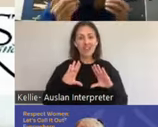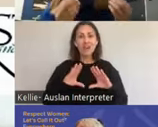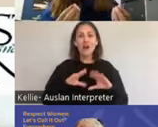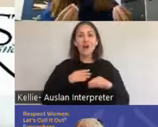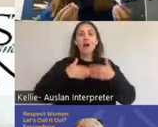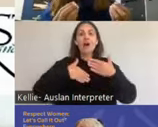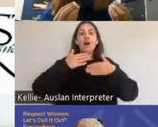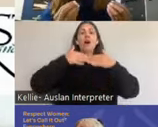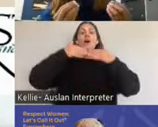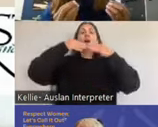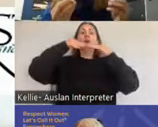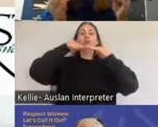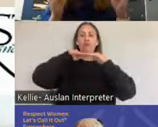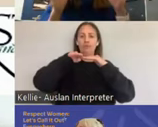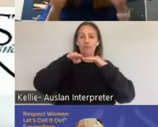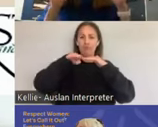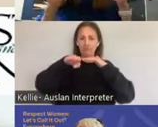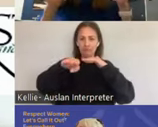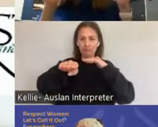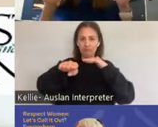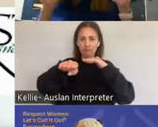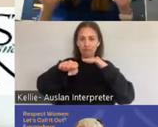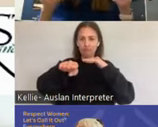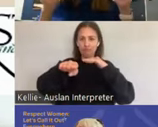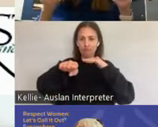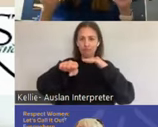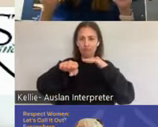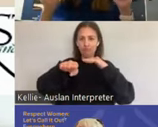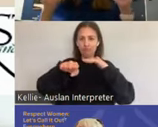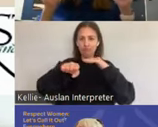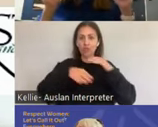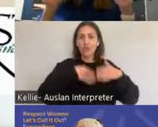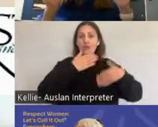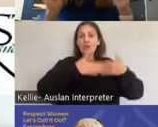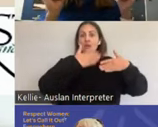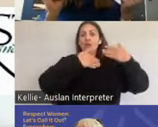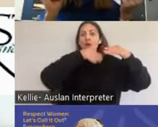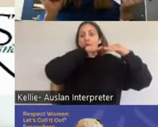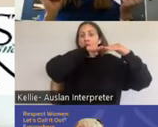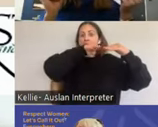Plateau is a period where it's all really heightened, just before orgasm.